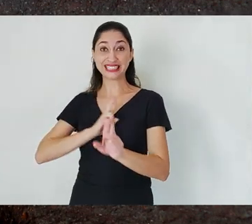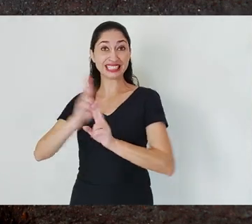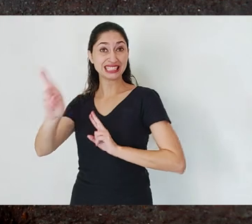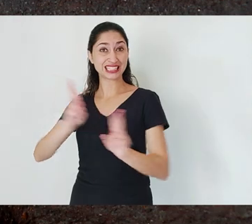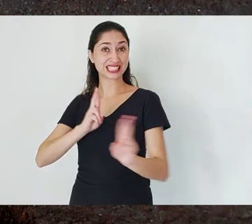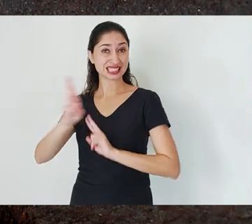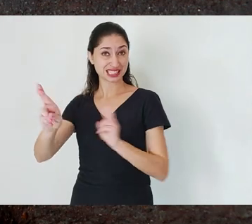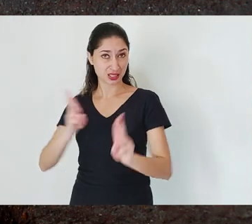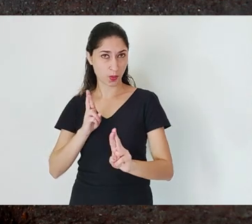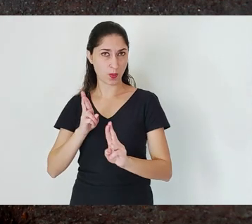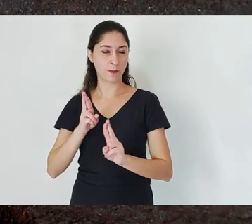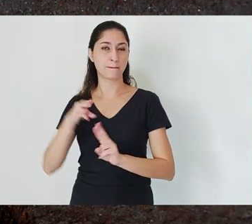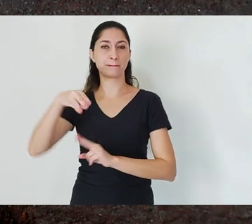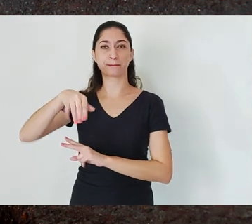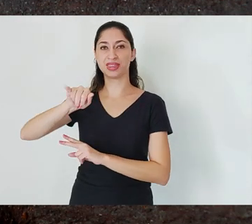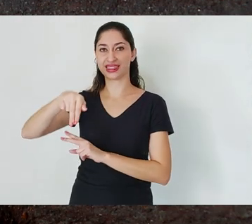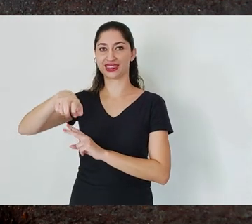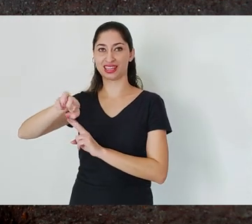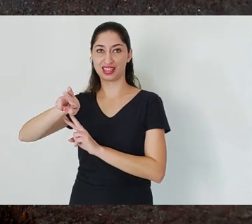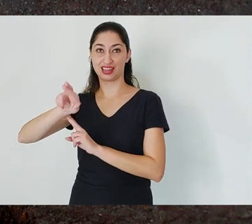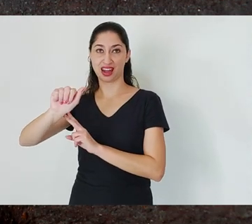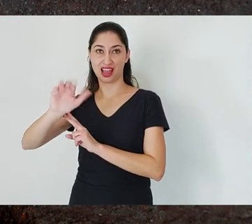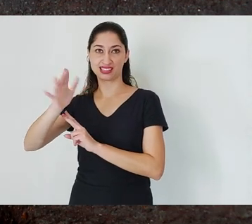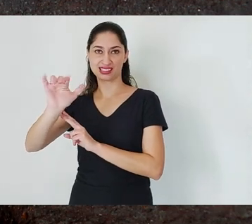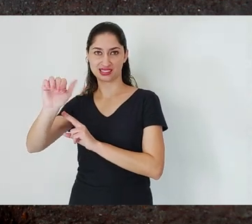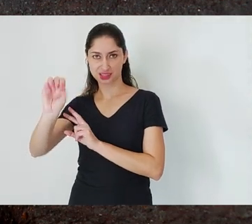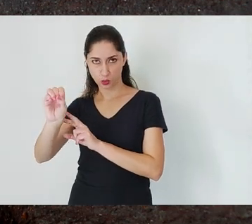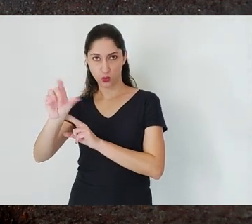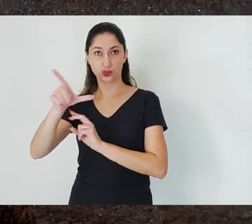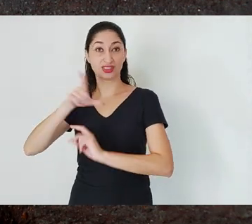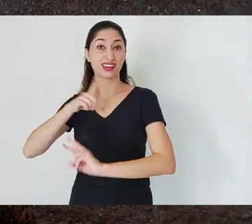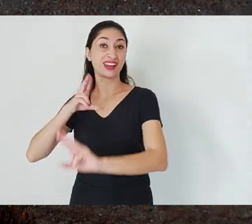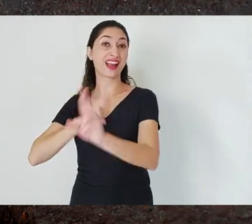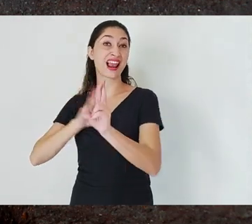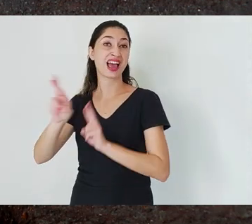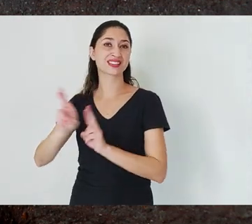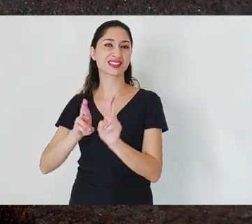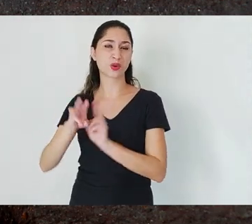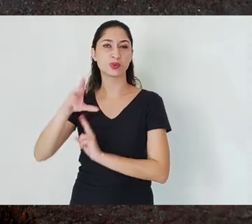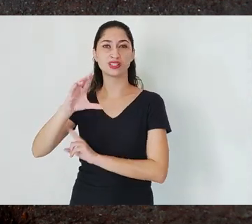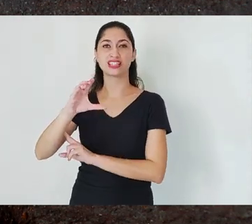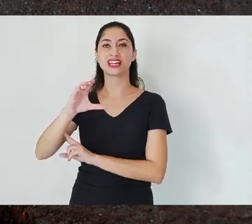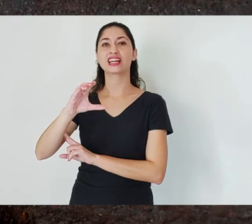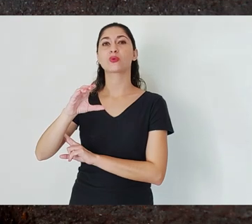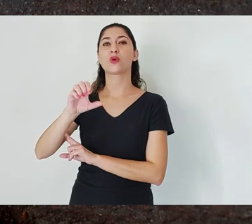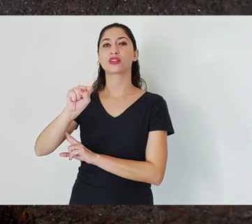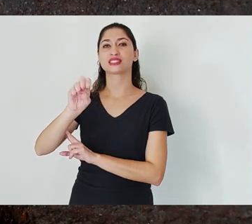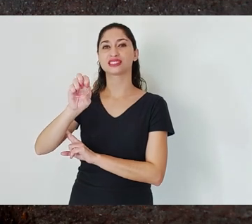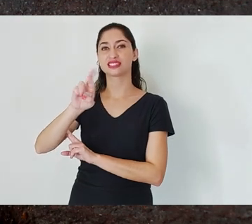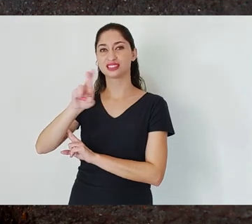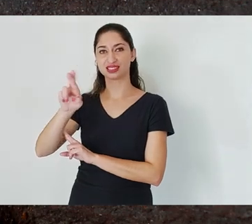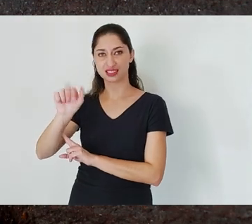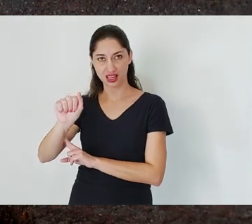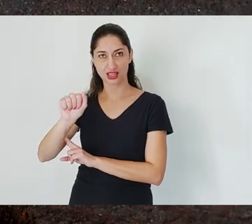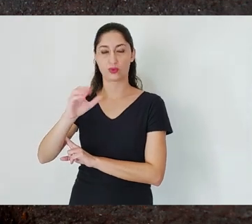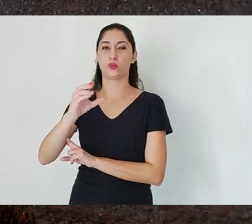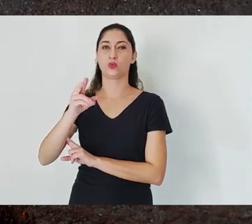is very related to Serra do Curral Mountain Range, which was and still is one of the icons of the city.